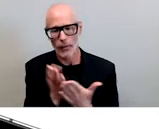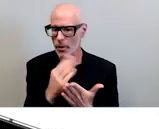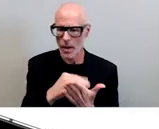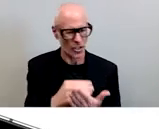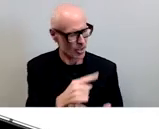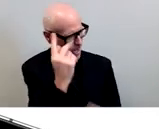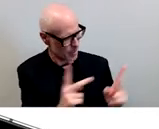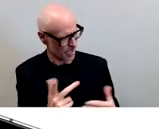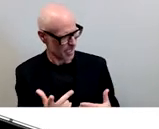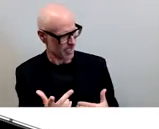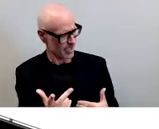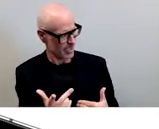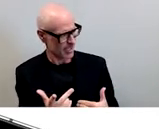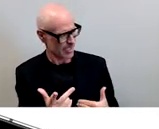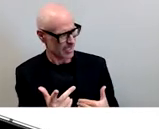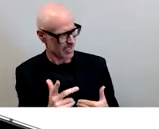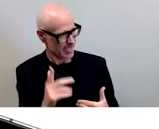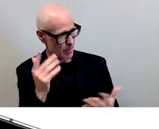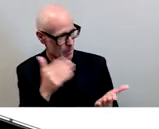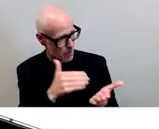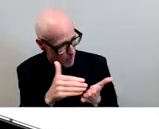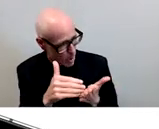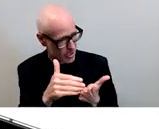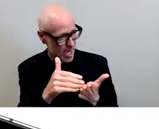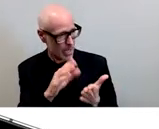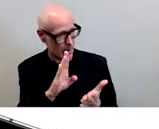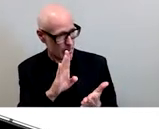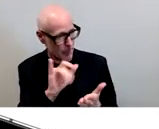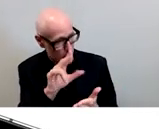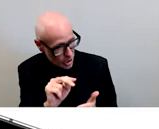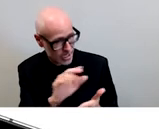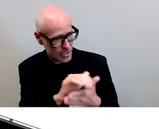ours is a multi-billion dollar global cop company what do you mean you don't have a hundred dollars